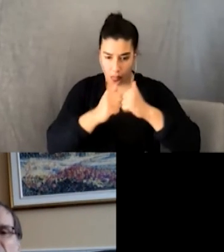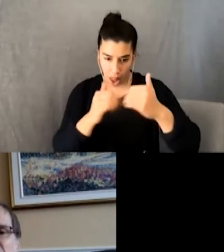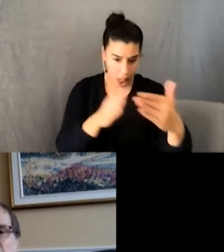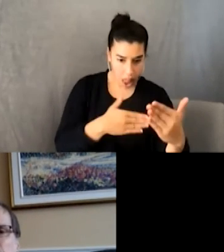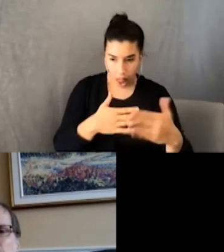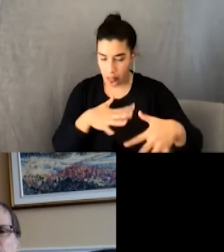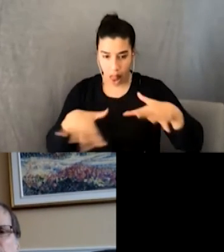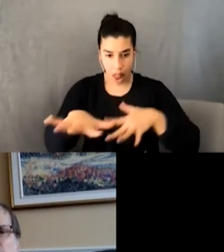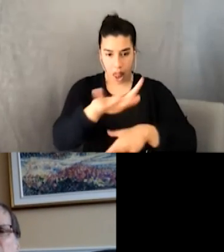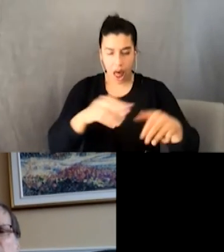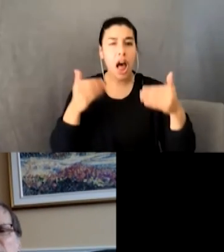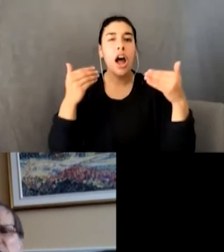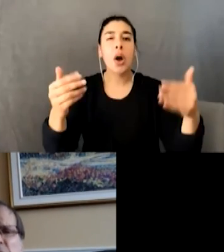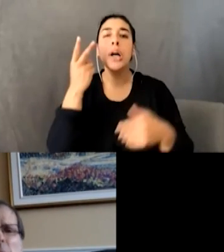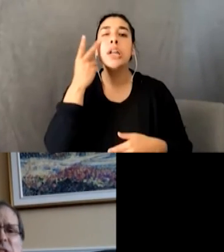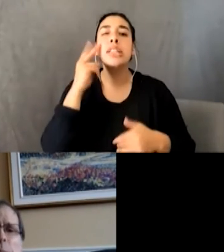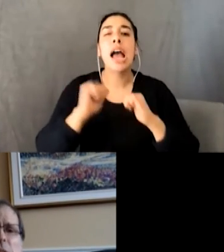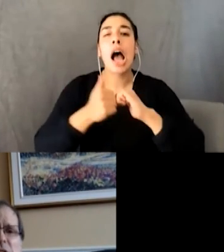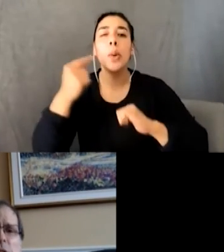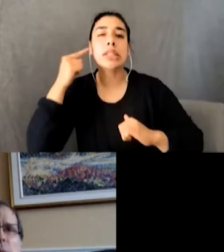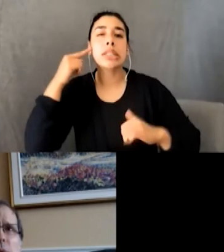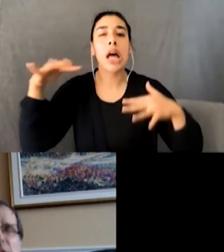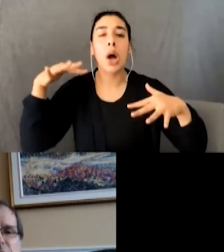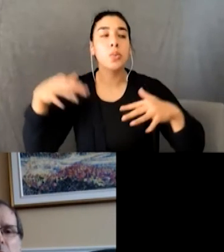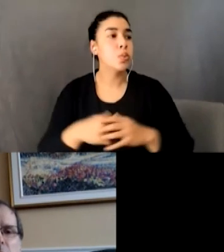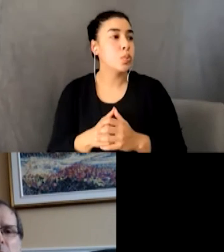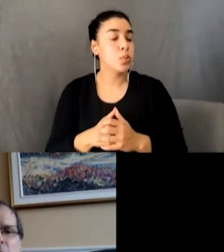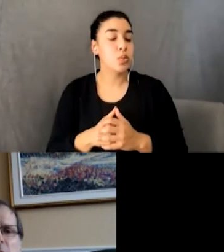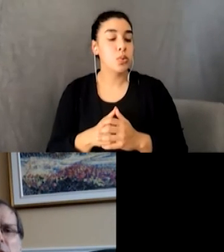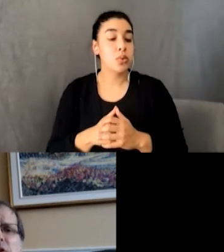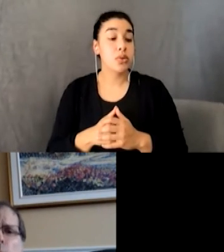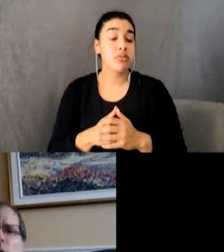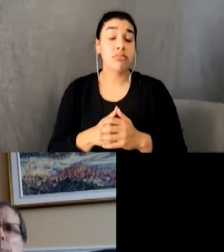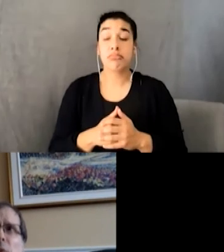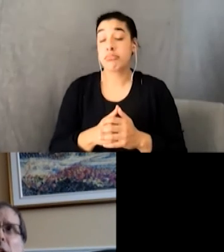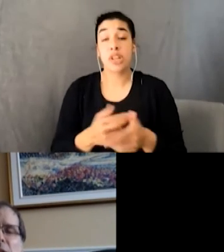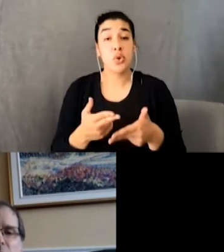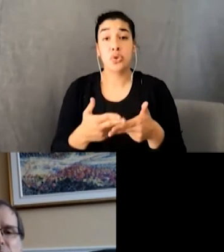like." It took us about ten minutes to perfect the song—and I use the word “perfect” loosely.